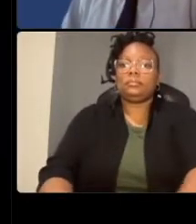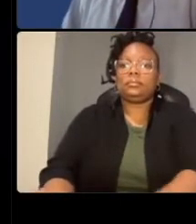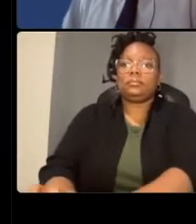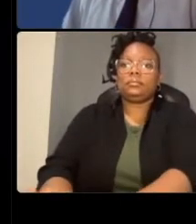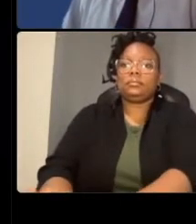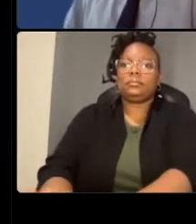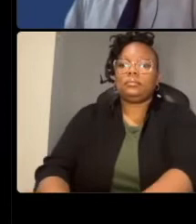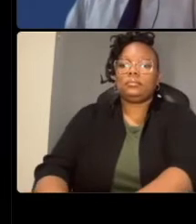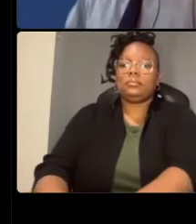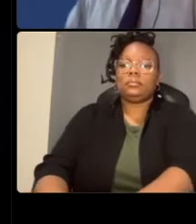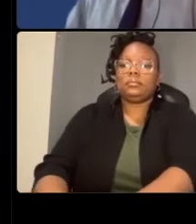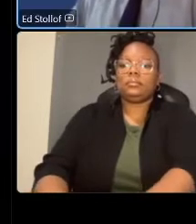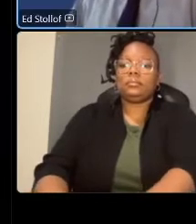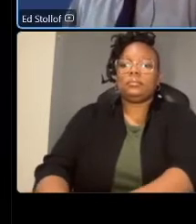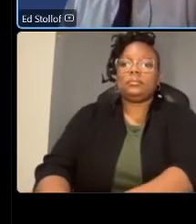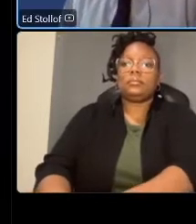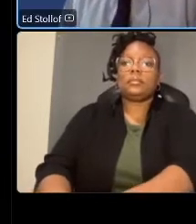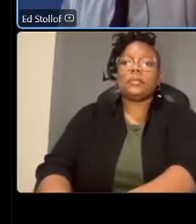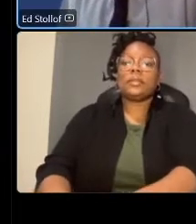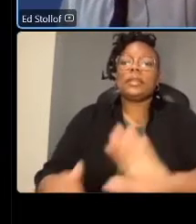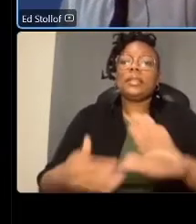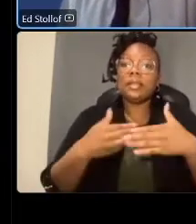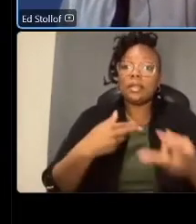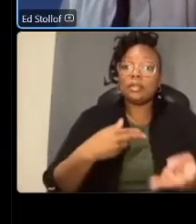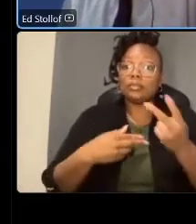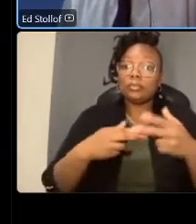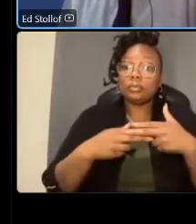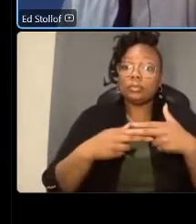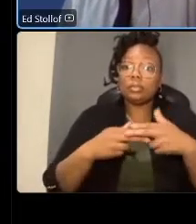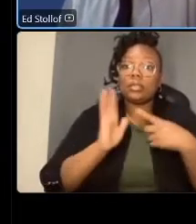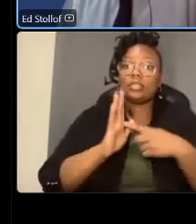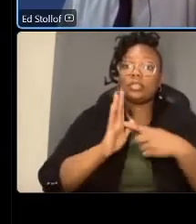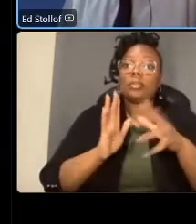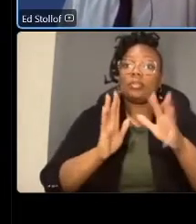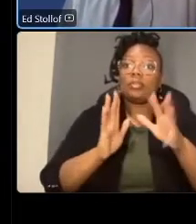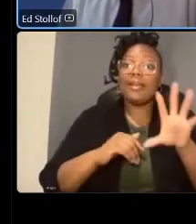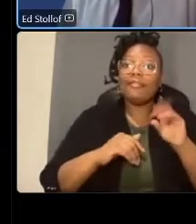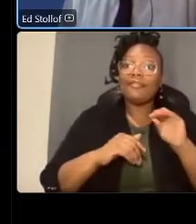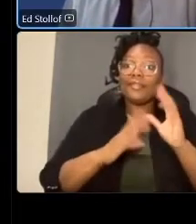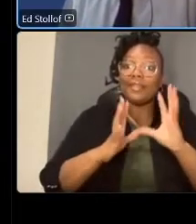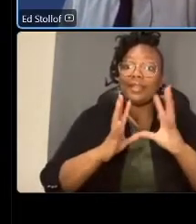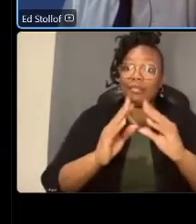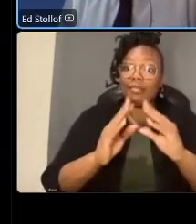the next two slides show um about 50 meetings and events that we have had